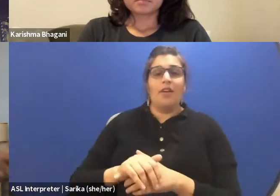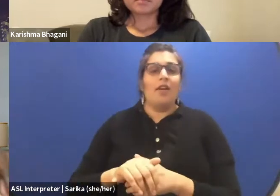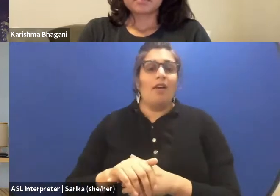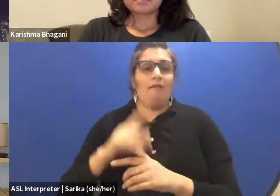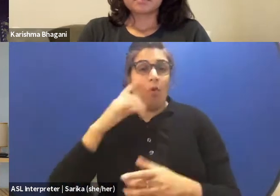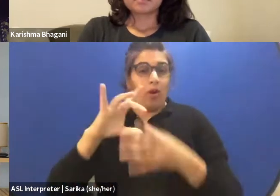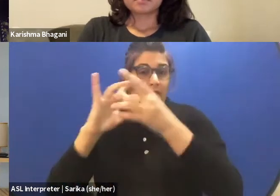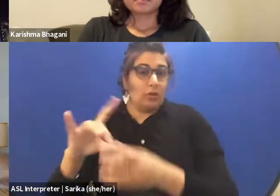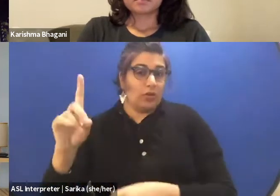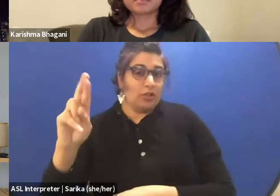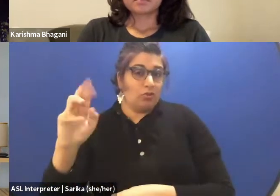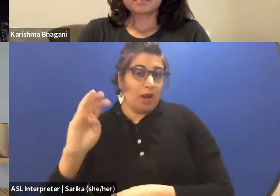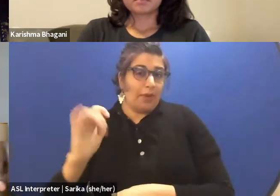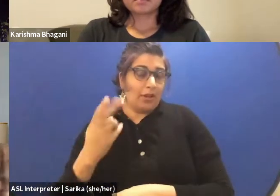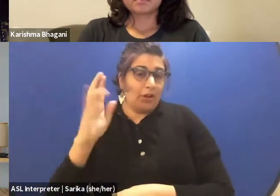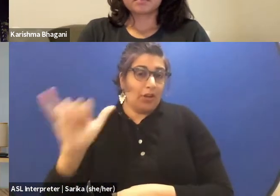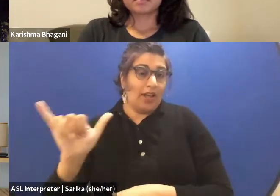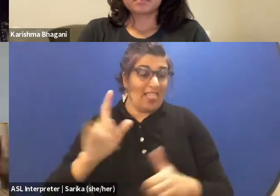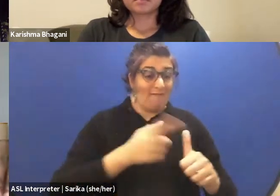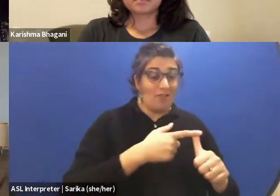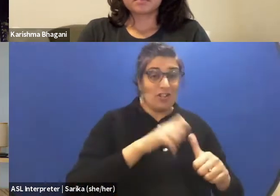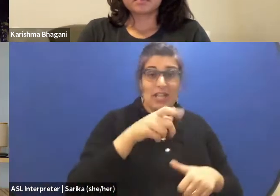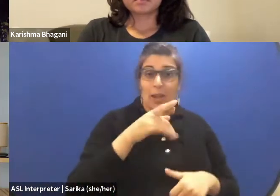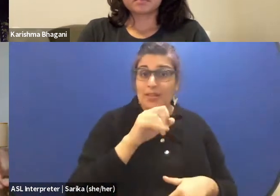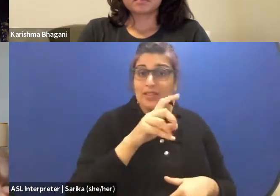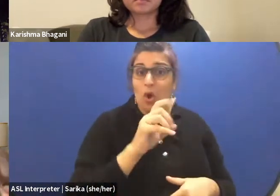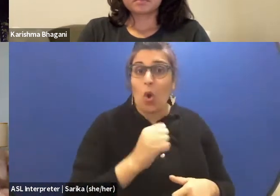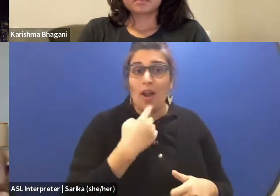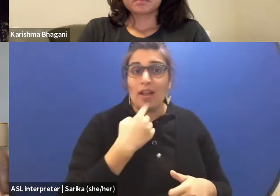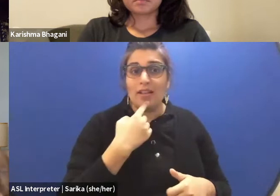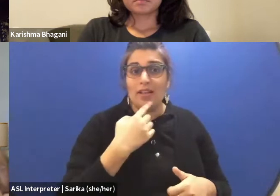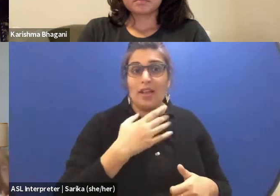I did tell in our first episode, I did tell 'Funmi that I put my ignorance on the table here.